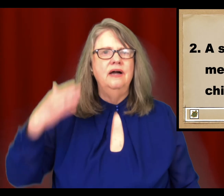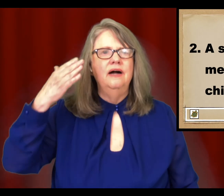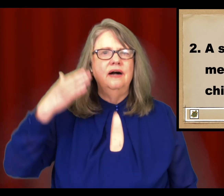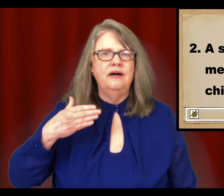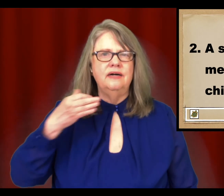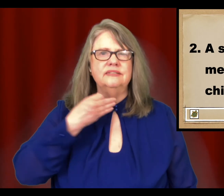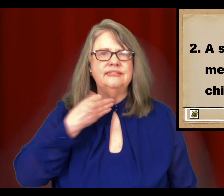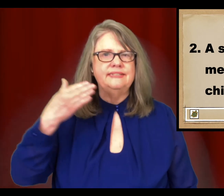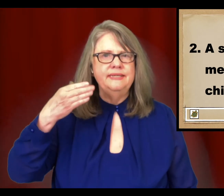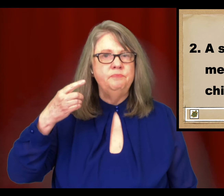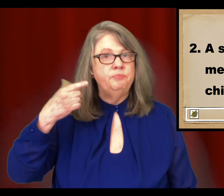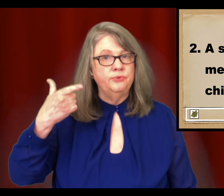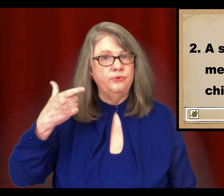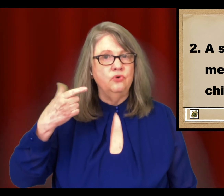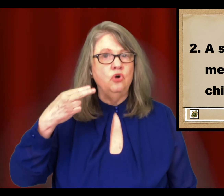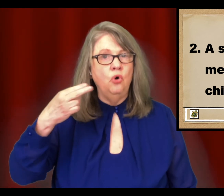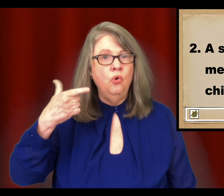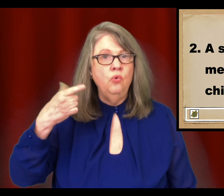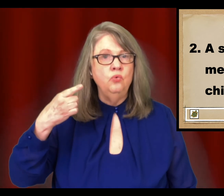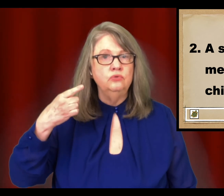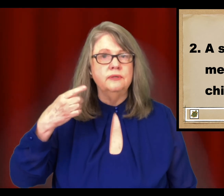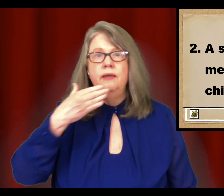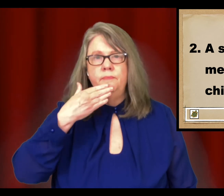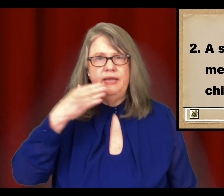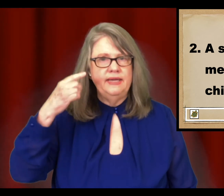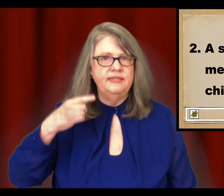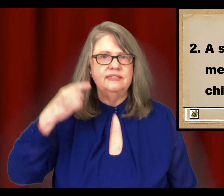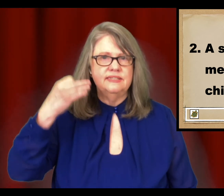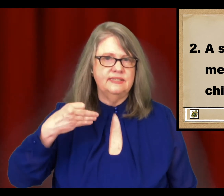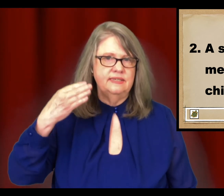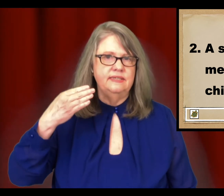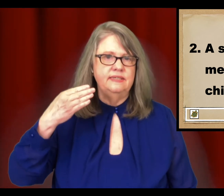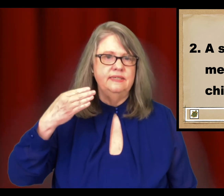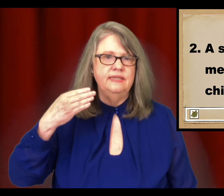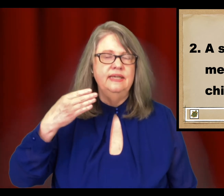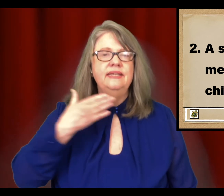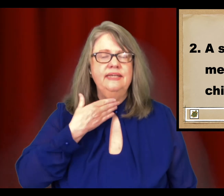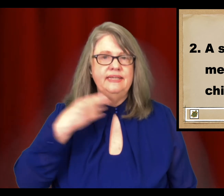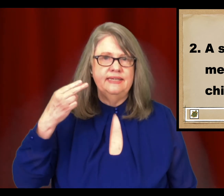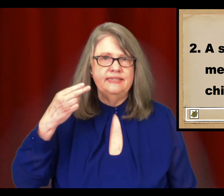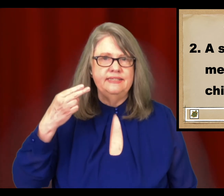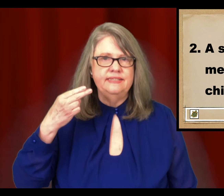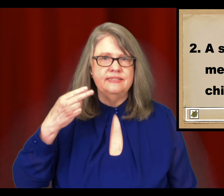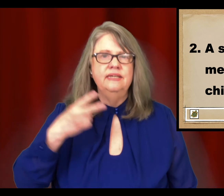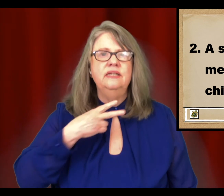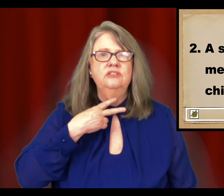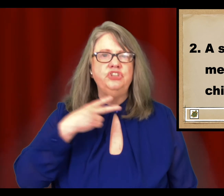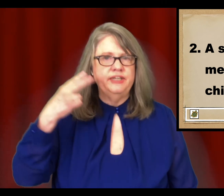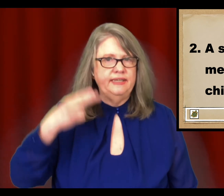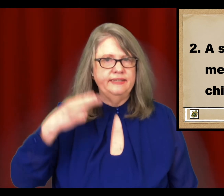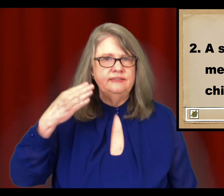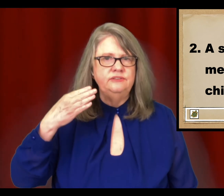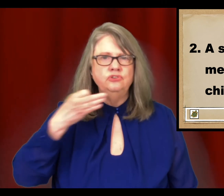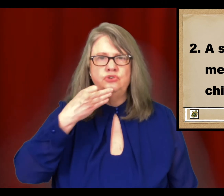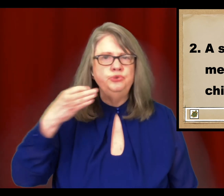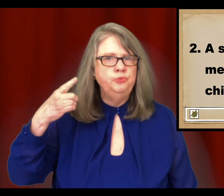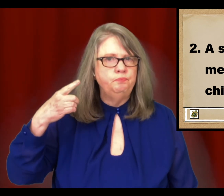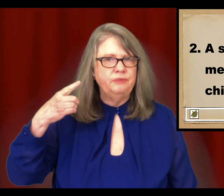A simple cold medicine is chicken soup.